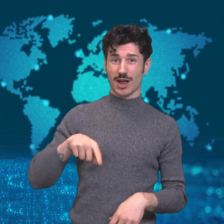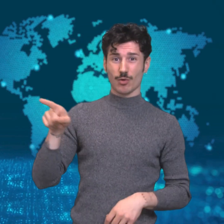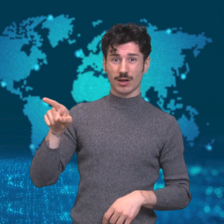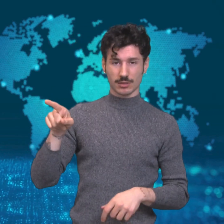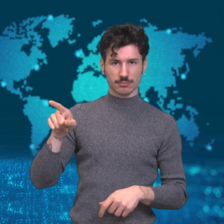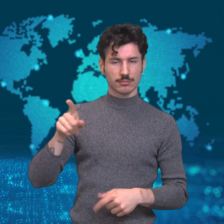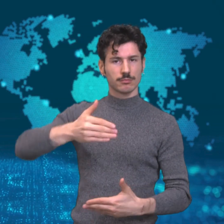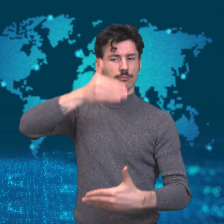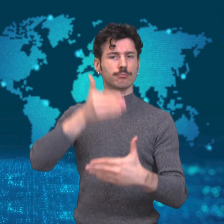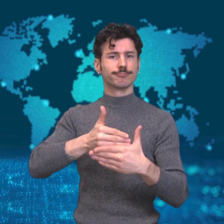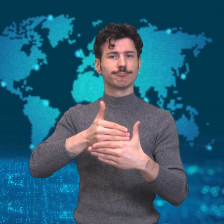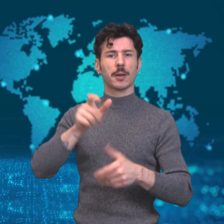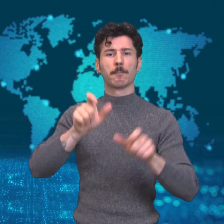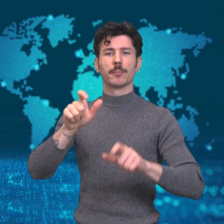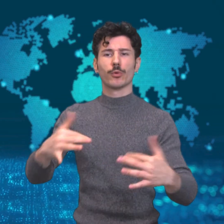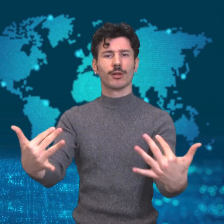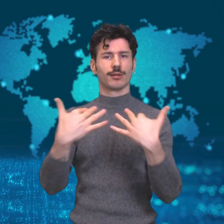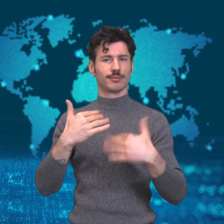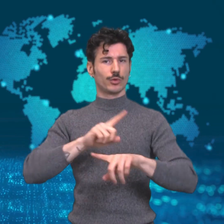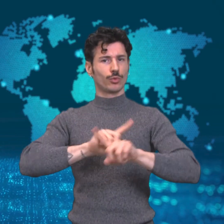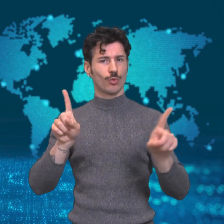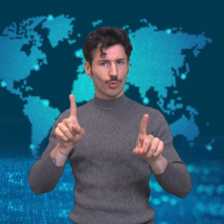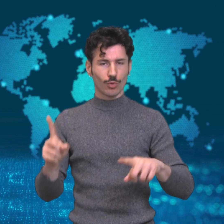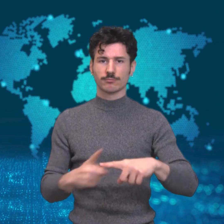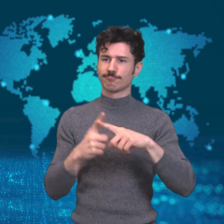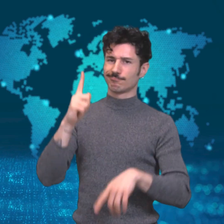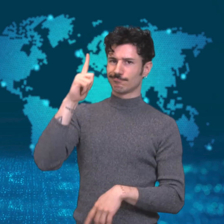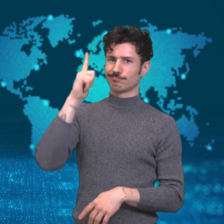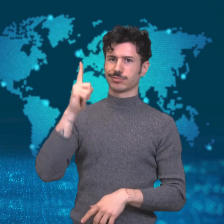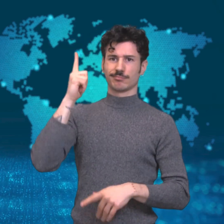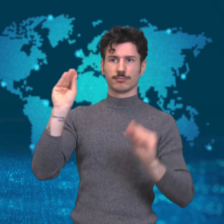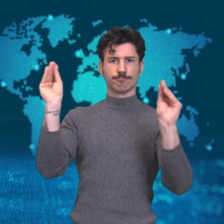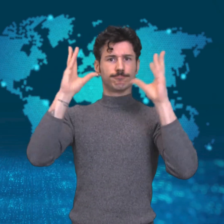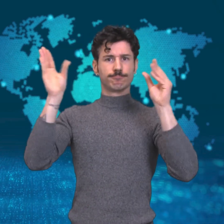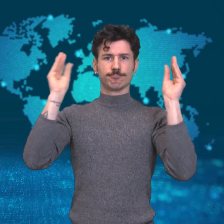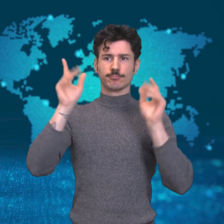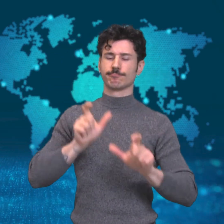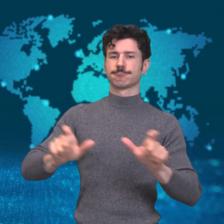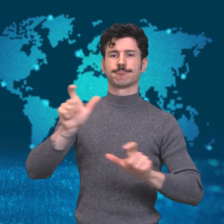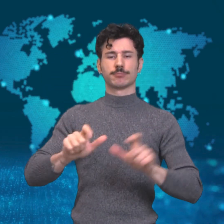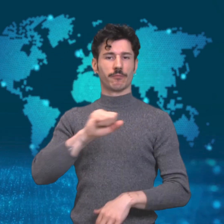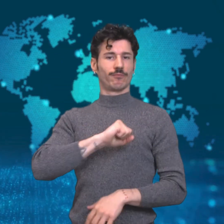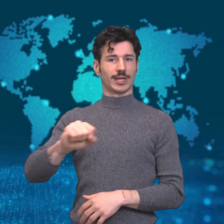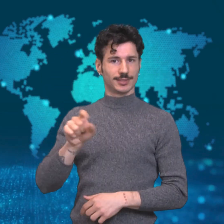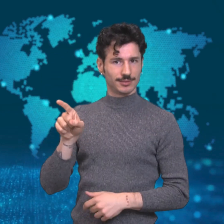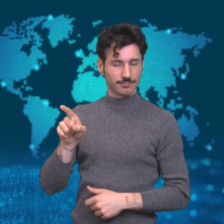from entering the country and a state of emergency was declared.